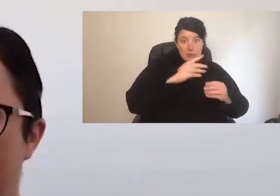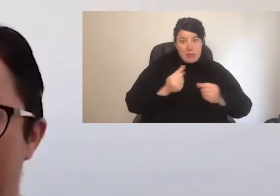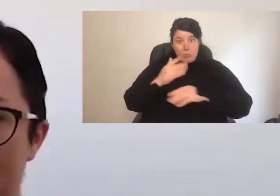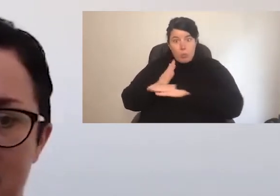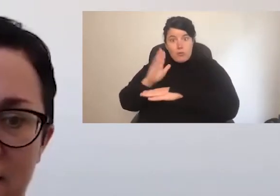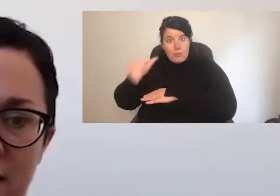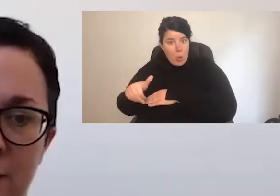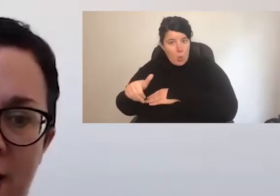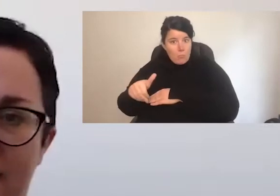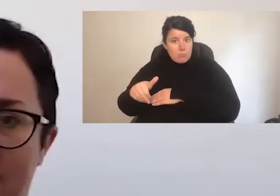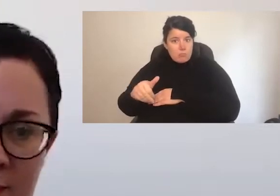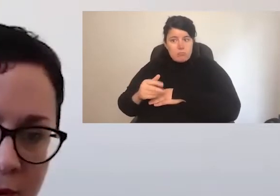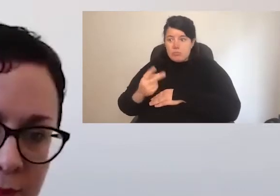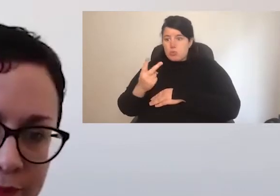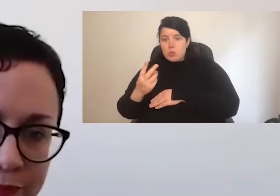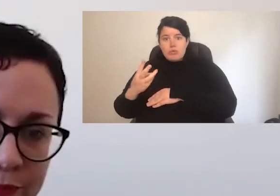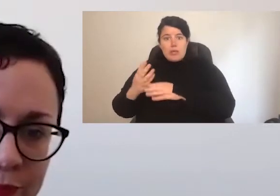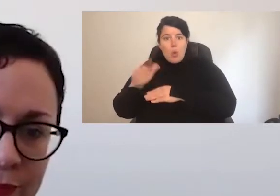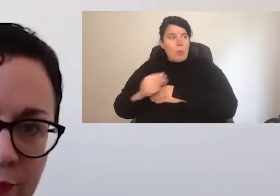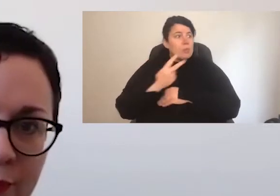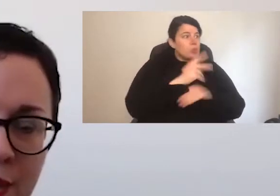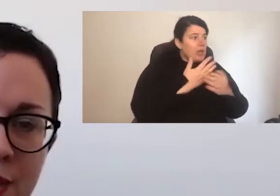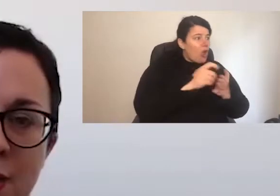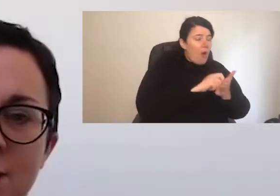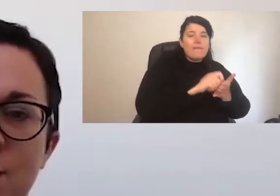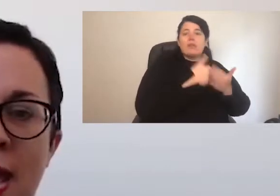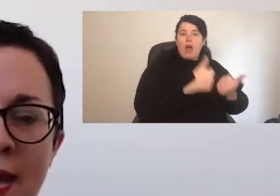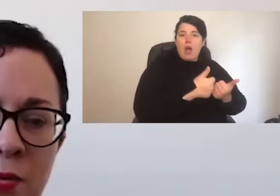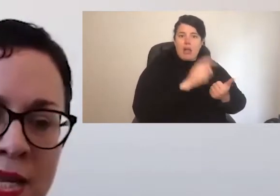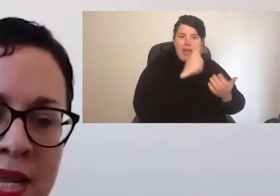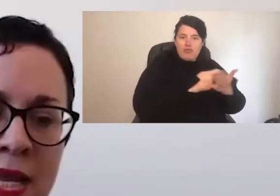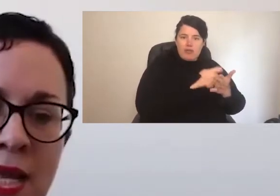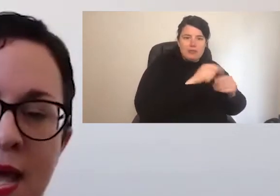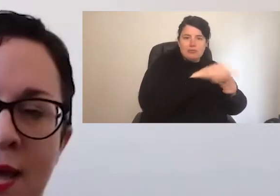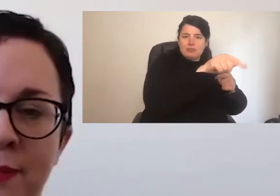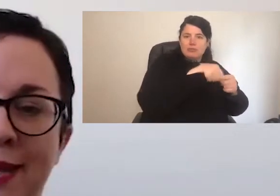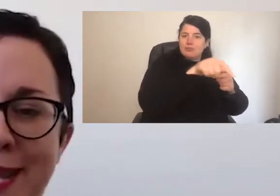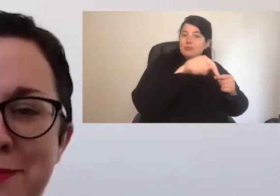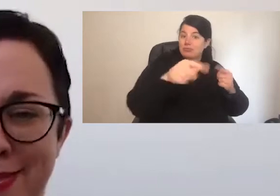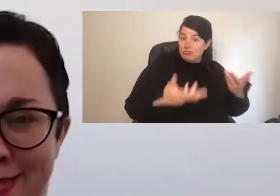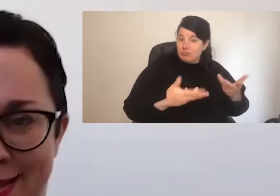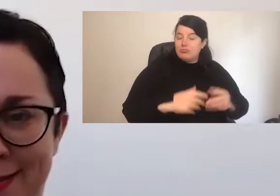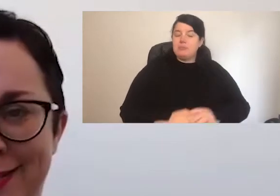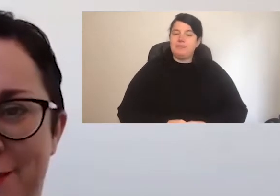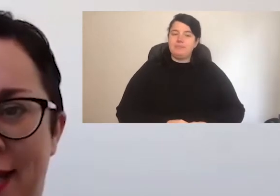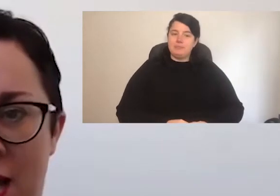work, at least, partly from home. So how do we keep the things that we